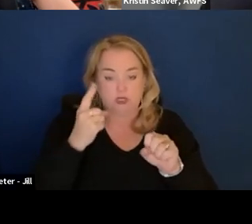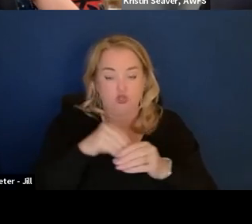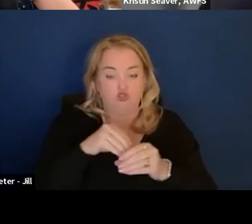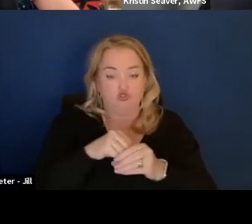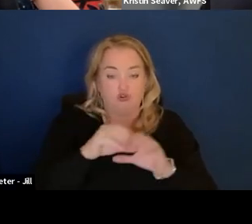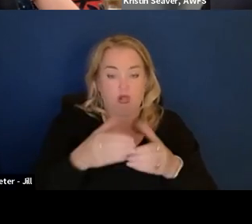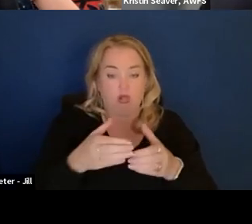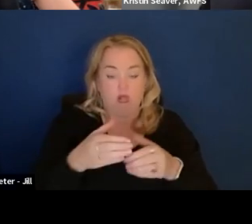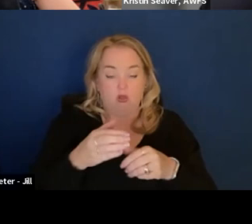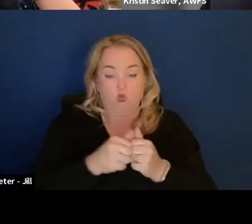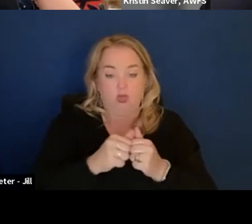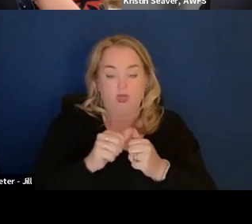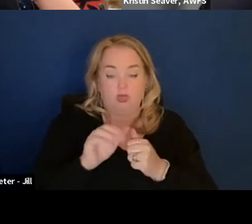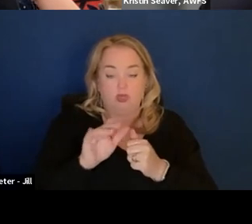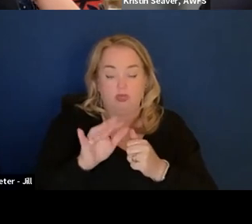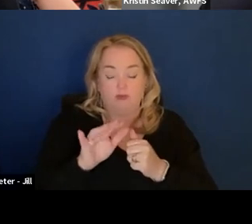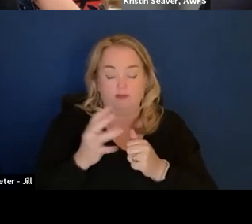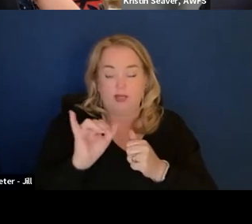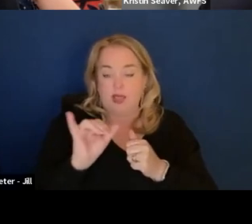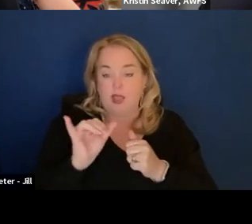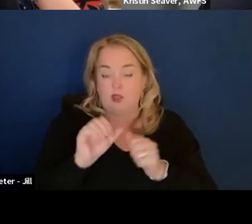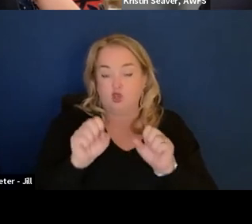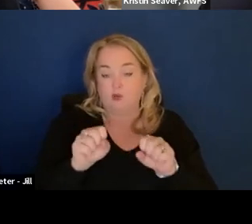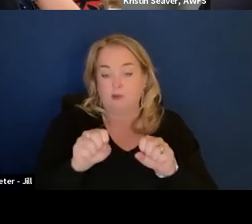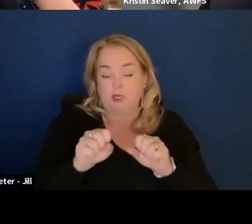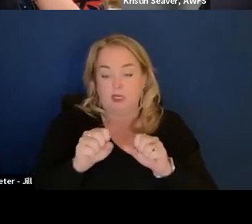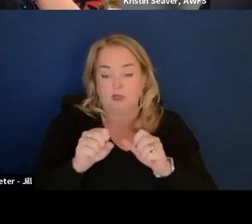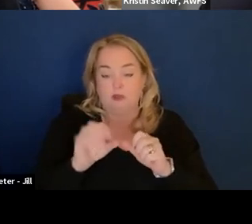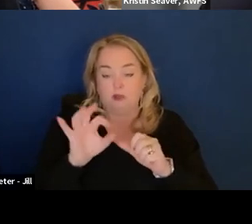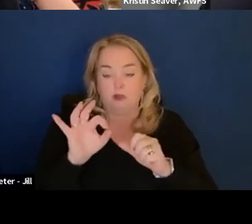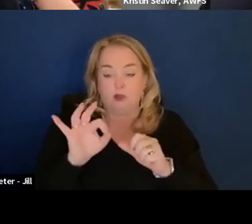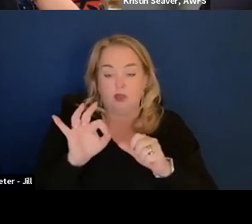It would include sustainable procurement data validation,